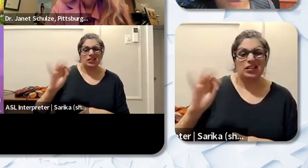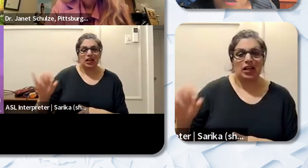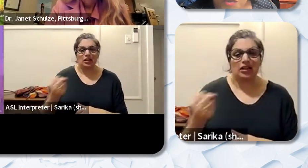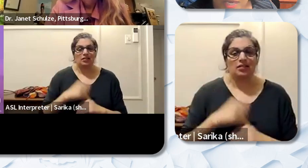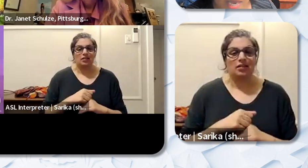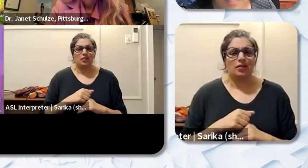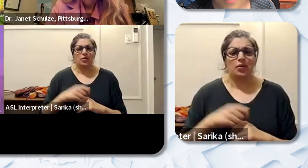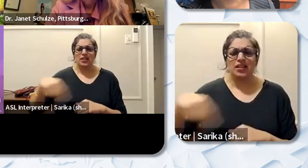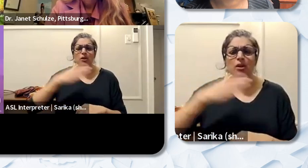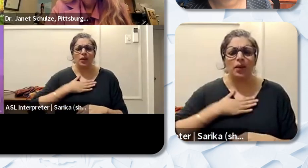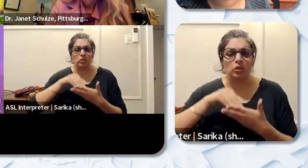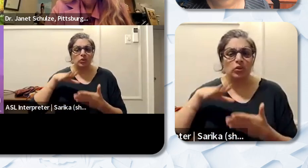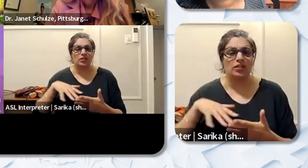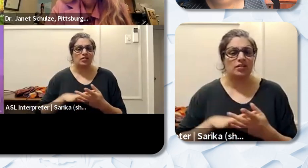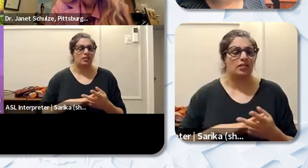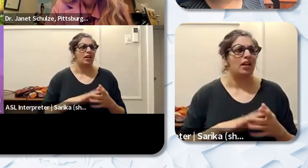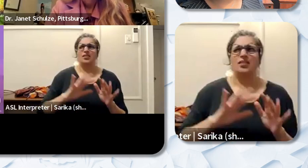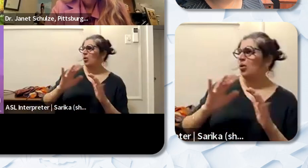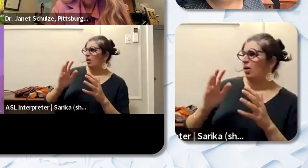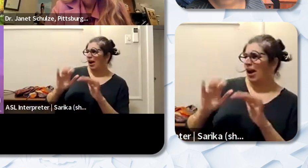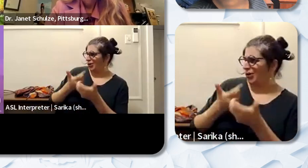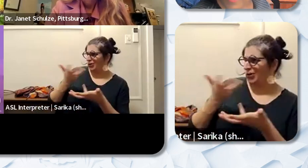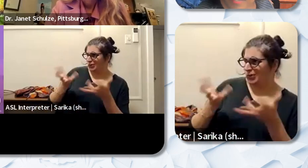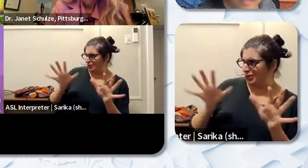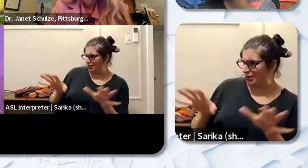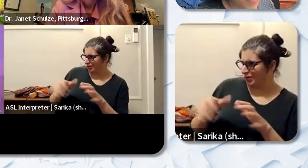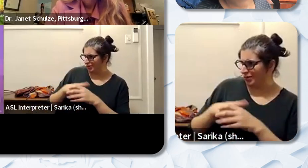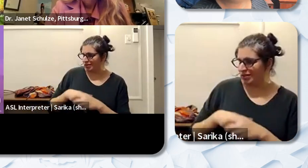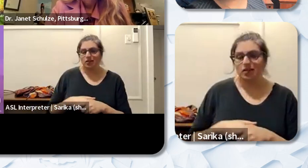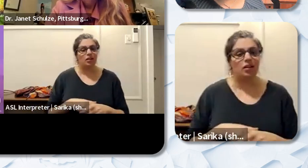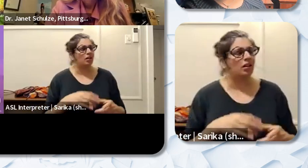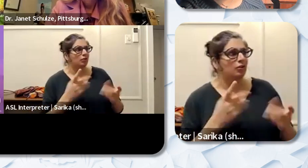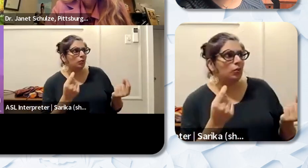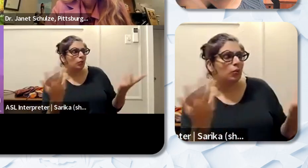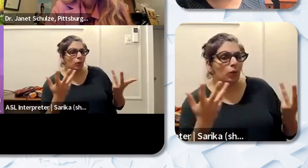do you do it?” I said “Do what?” The reason was because they were expecting them to be throwing